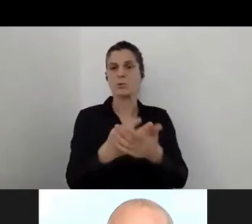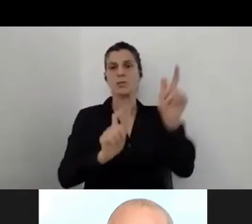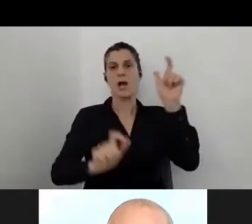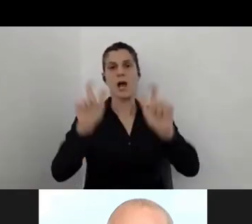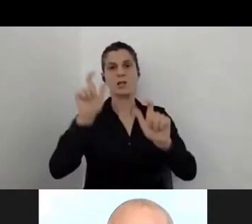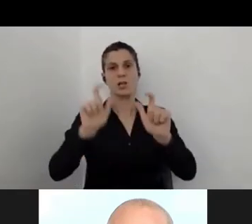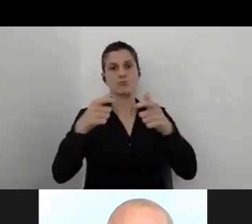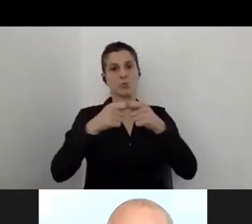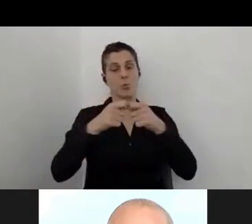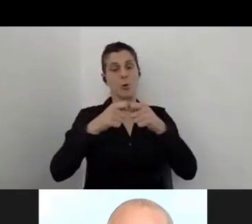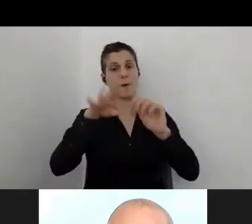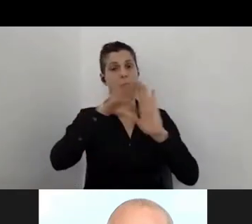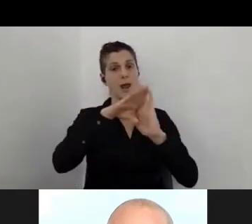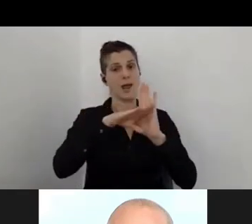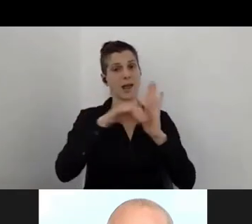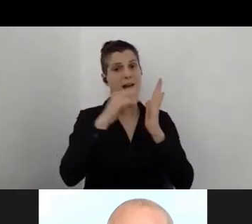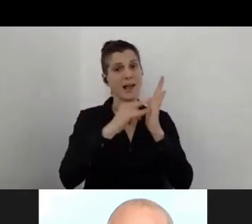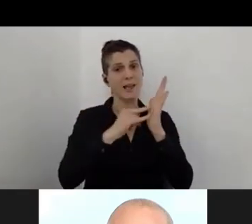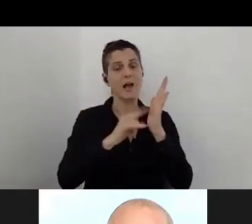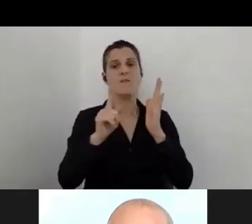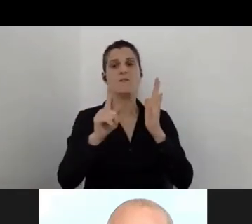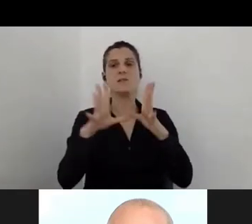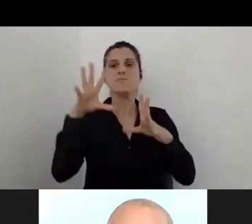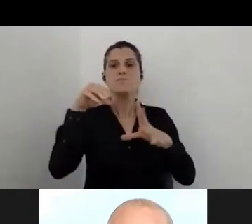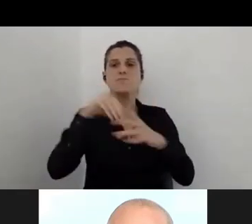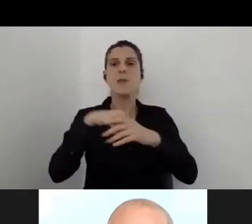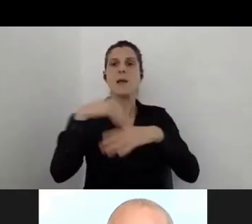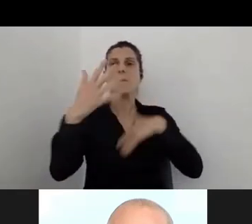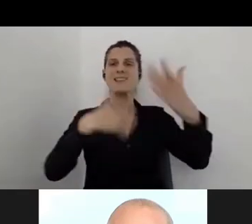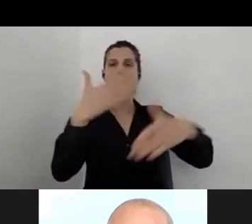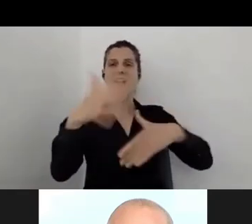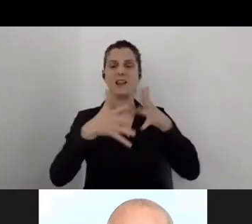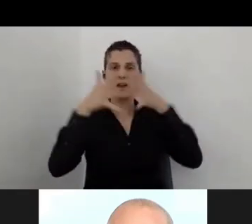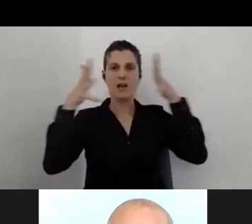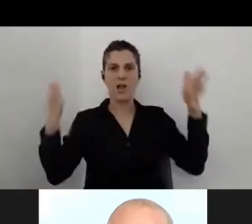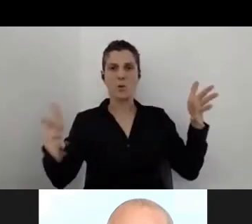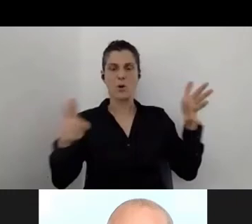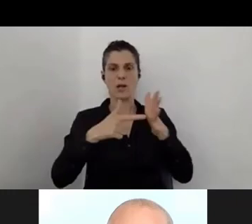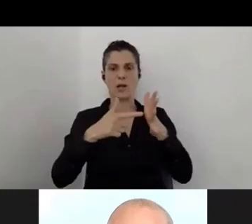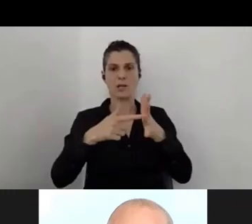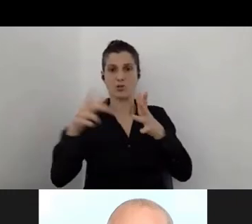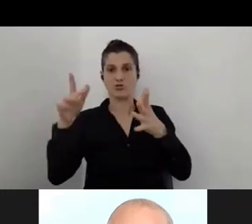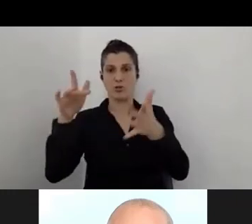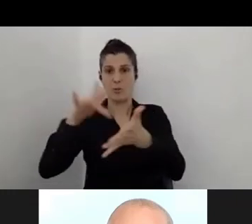and it's part of a very big process to make a place accessible as you know.